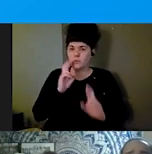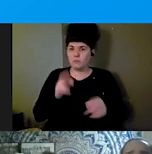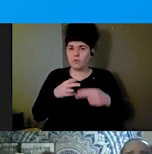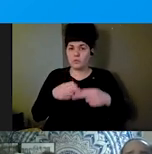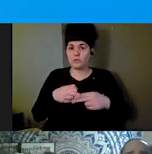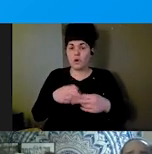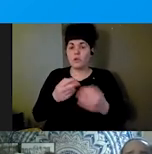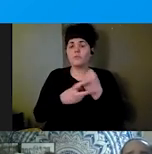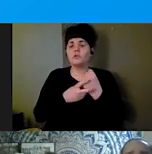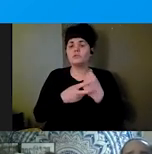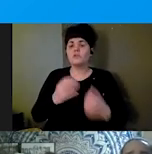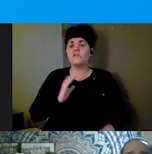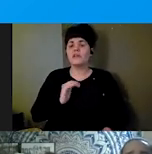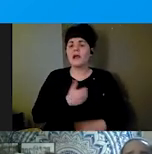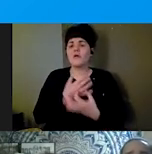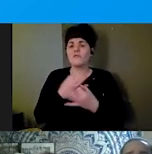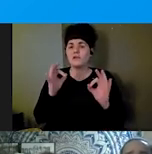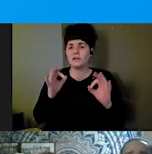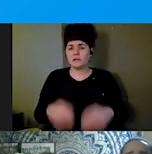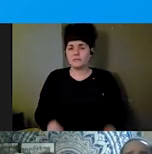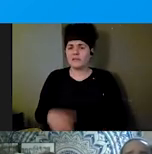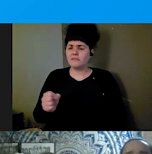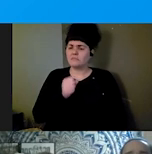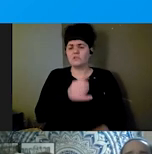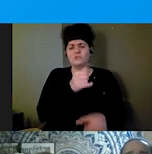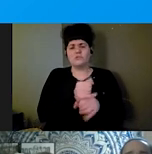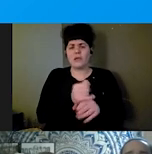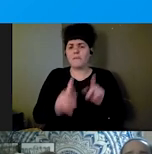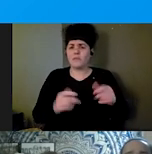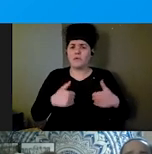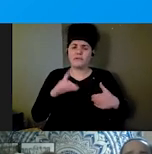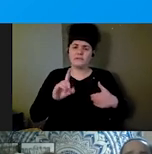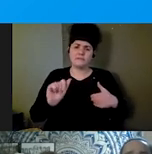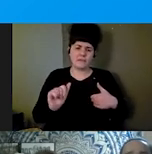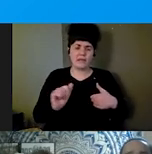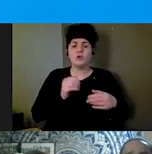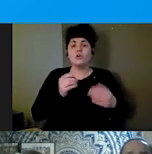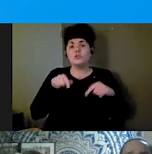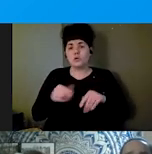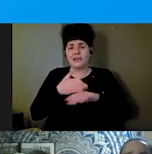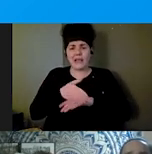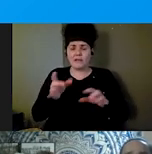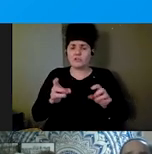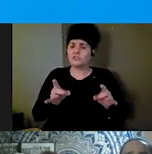Ending Institutionalization of People with Disabilities during and after Disasters." This is a resource for folks,